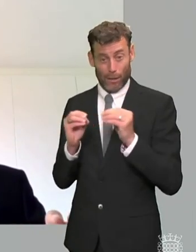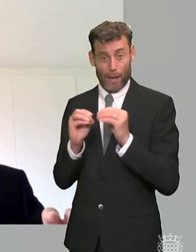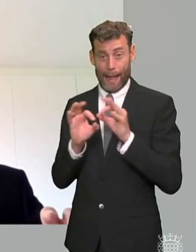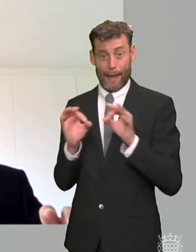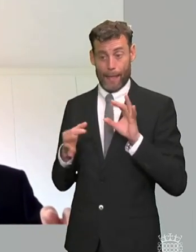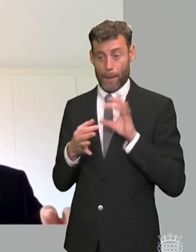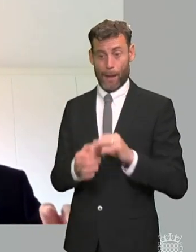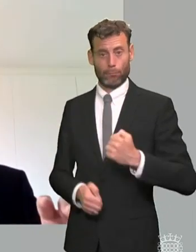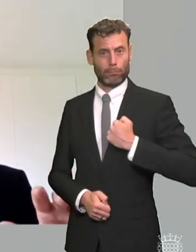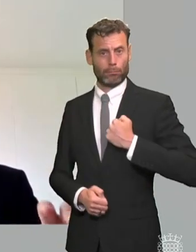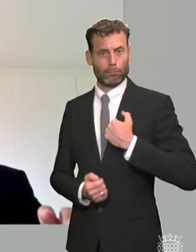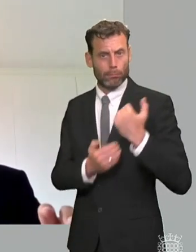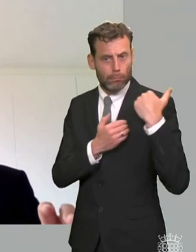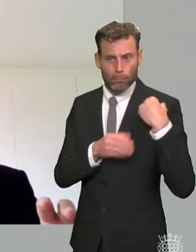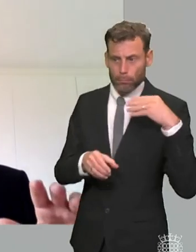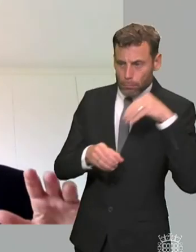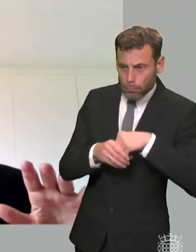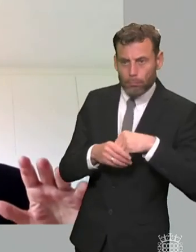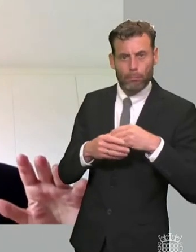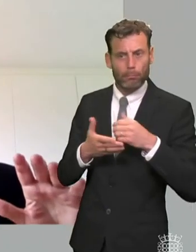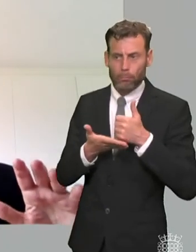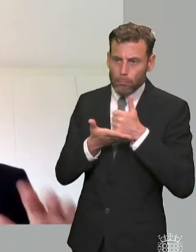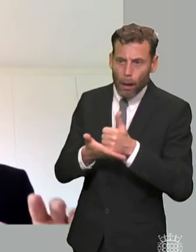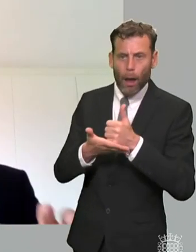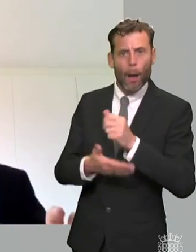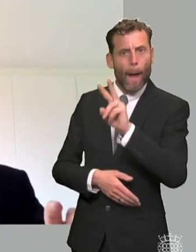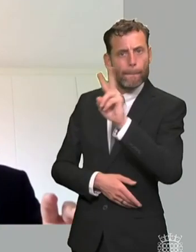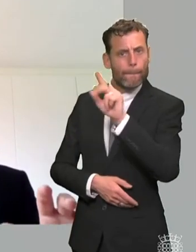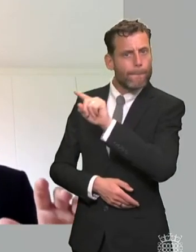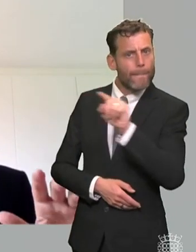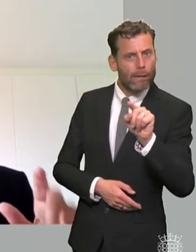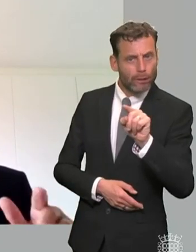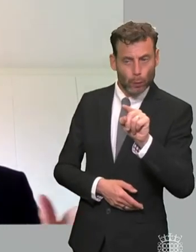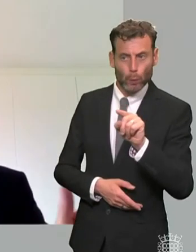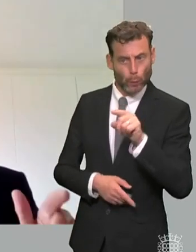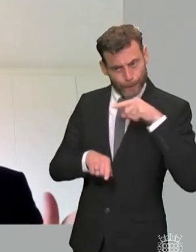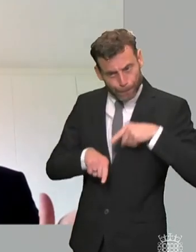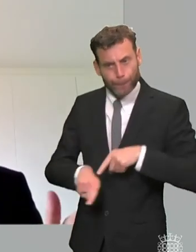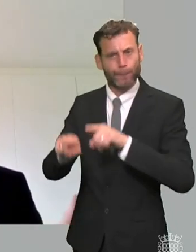a great deal on redress so i was very surprised by that and particularly by a particular section